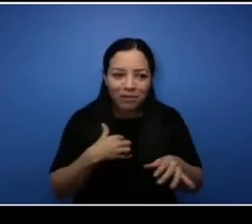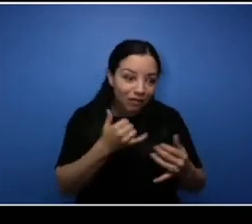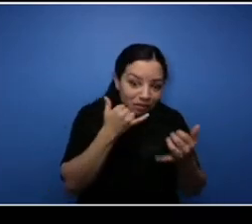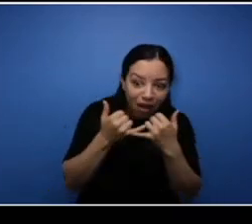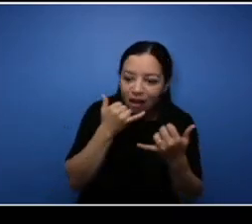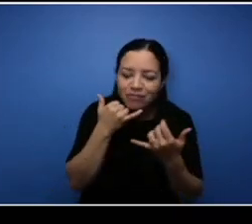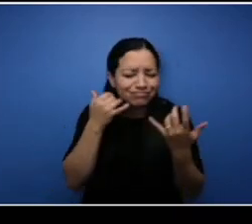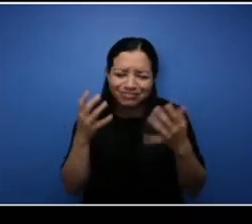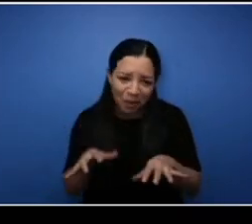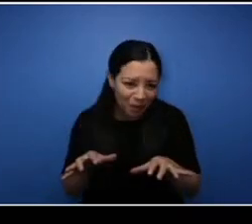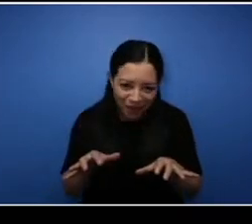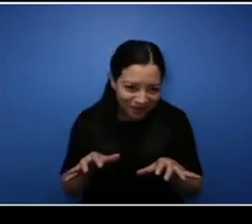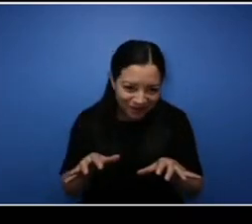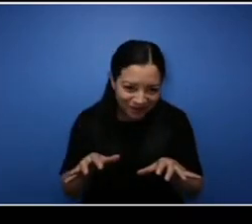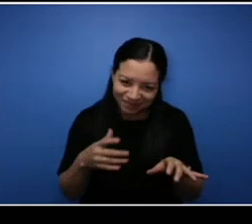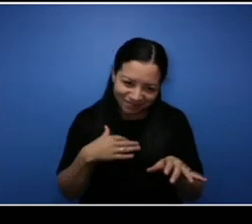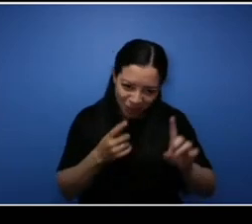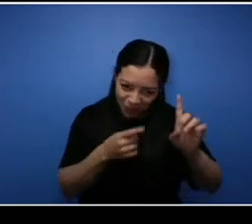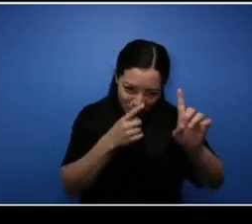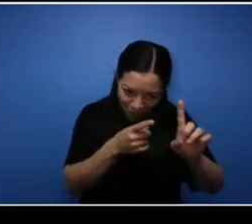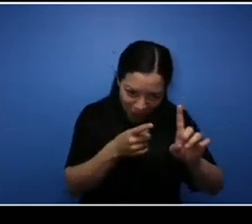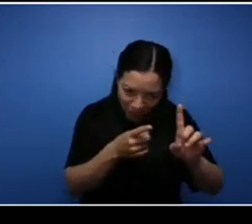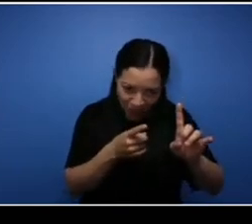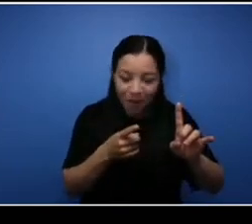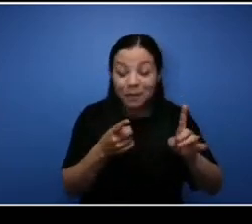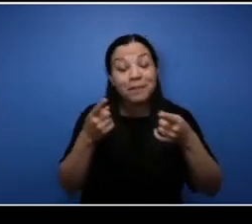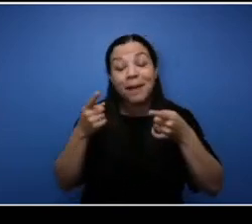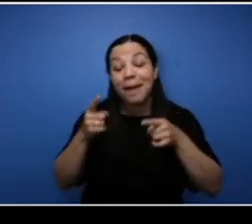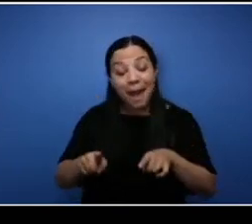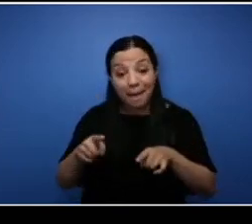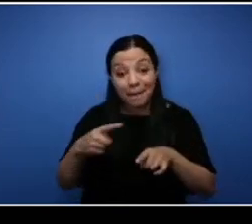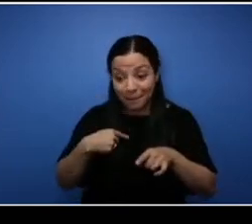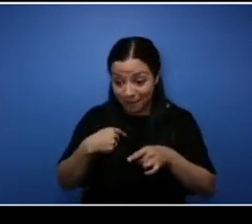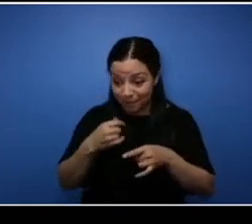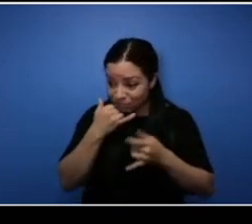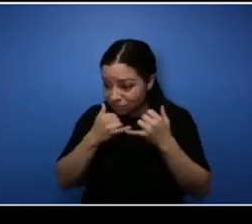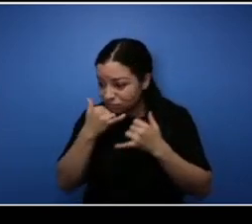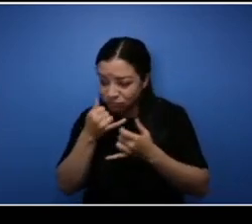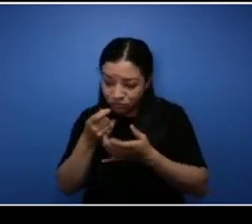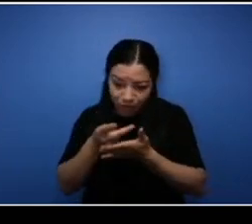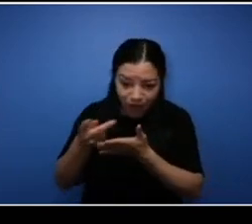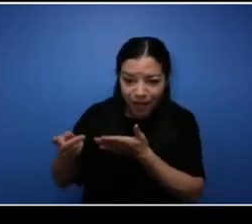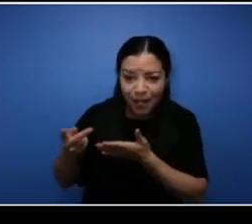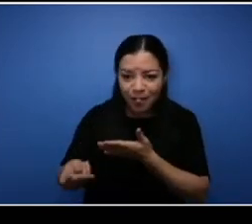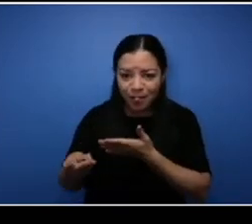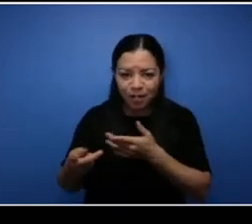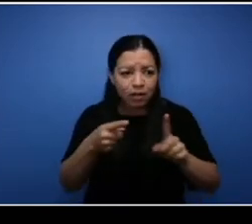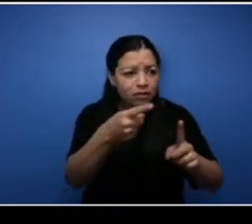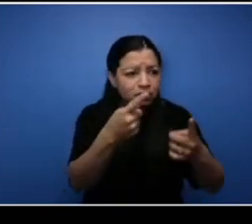found in my life I was comparing a lot of my failures to someone else's success and